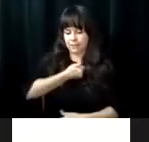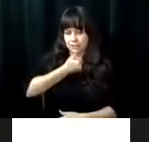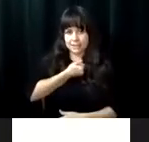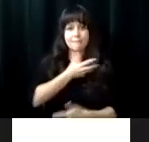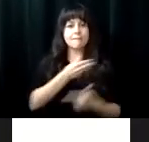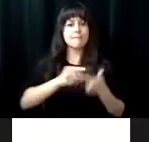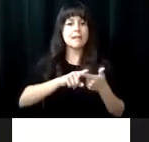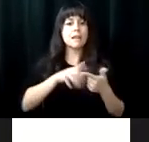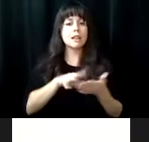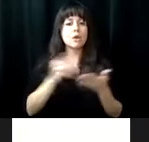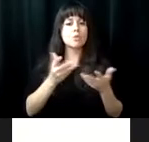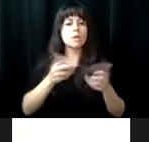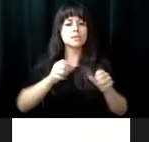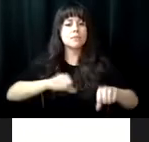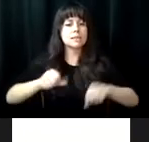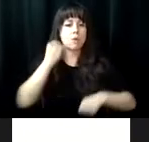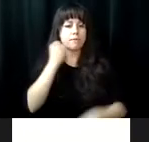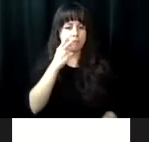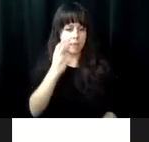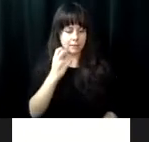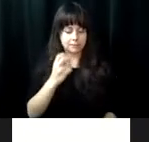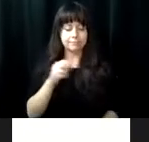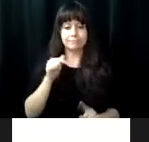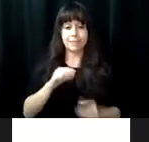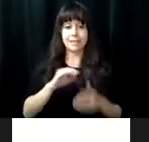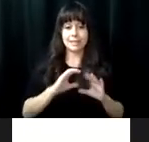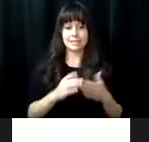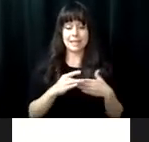individuals can build belief in themselves and learn about what is